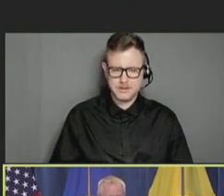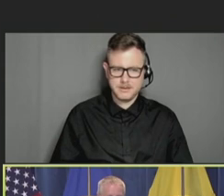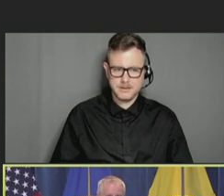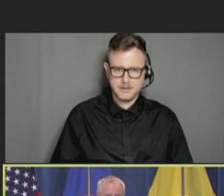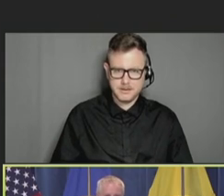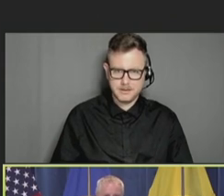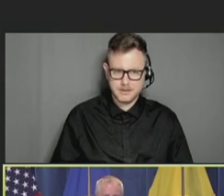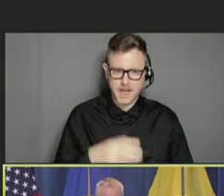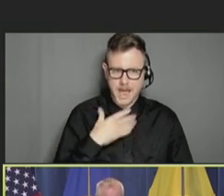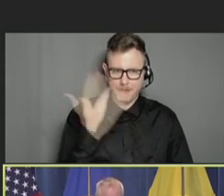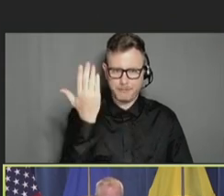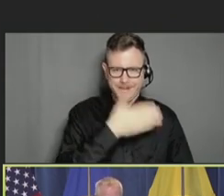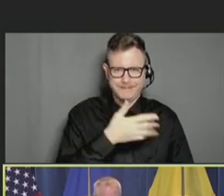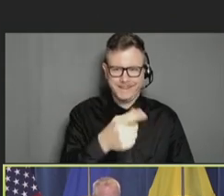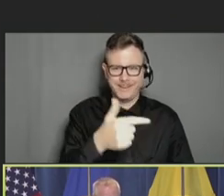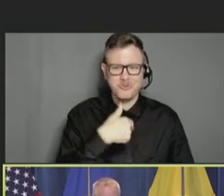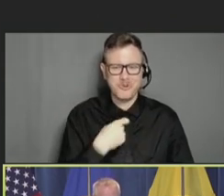missed this when I was going through my slide review.